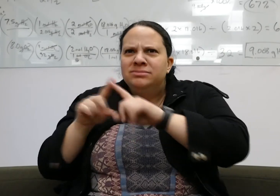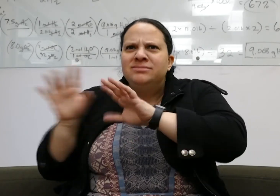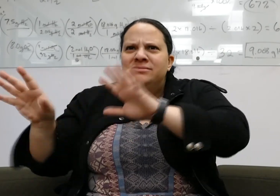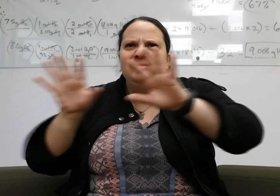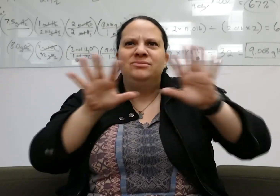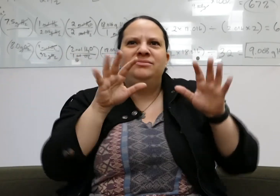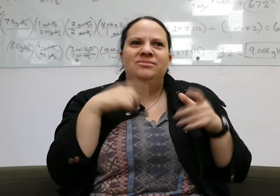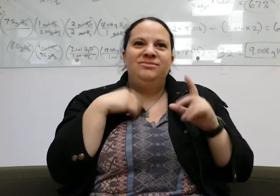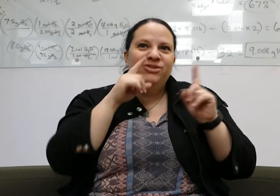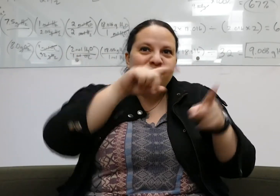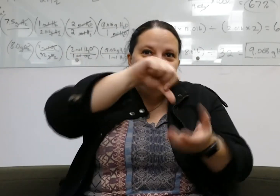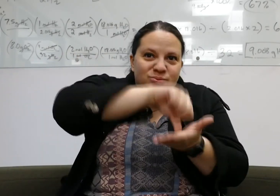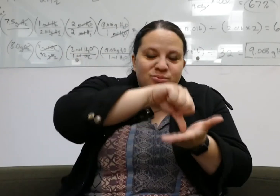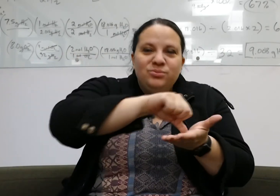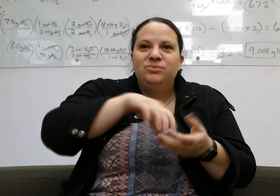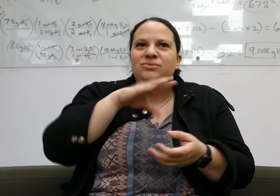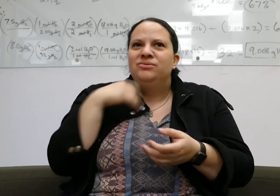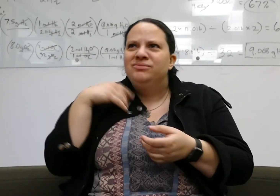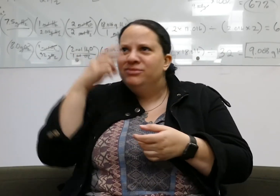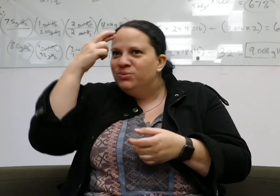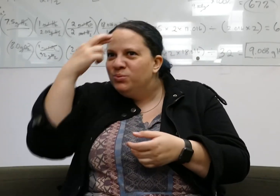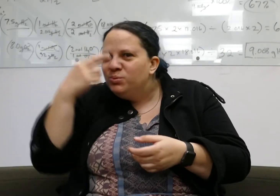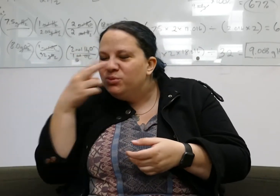cultures! I also went to Iran and Rome as well.